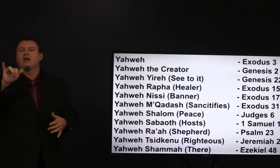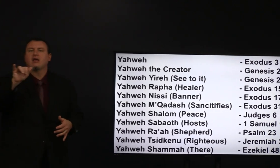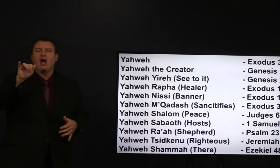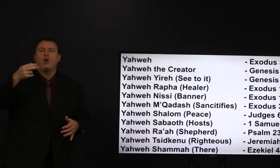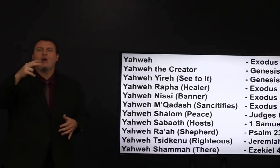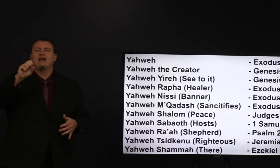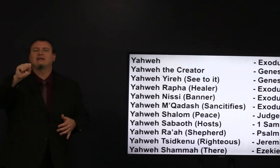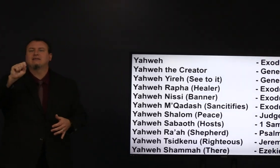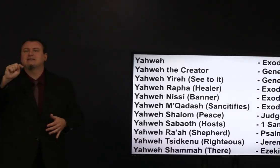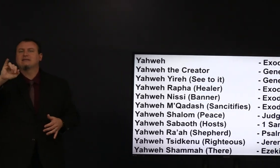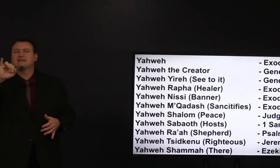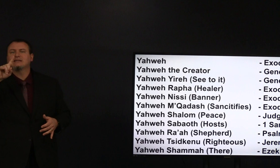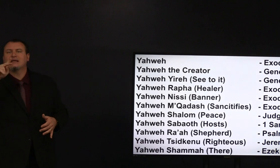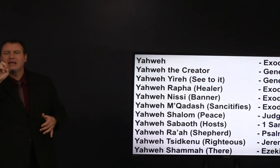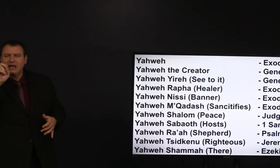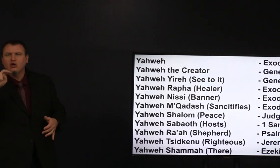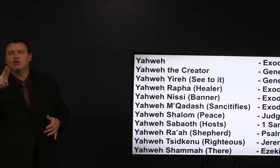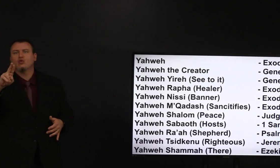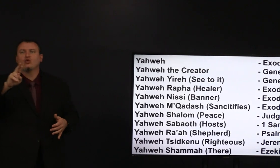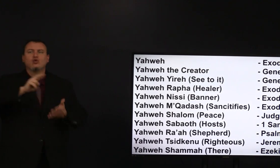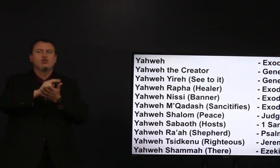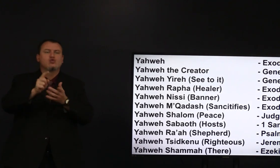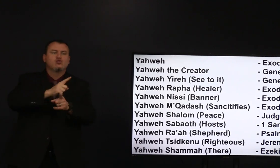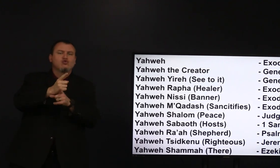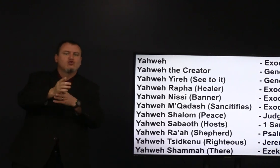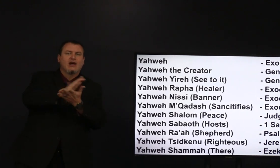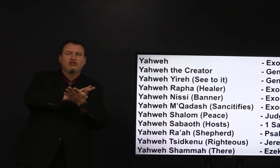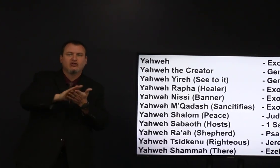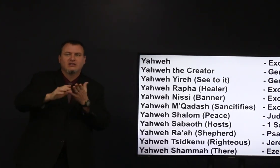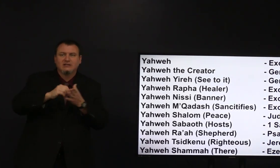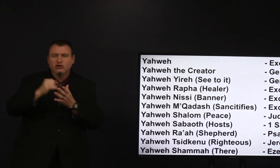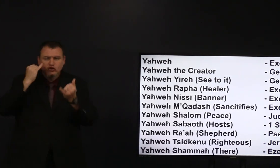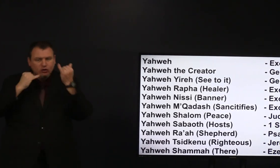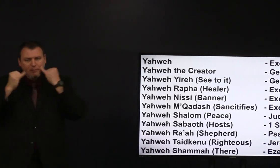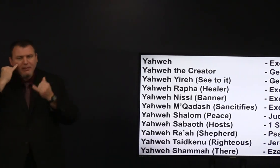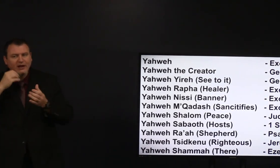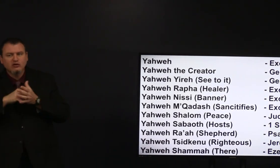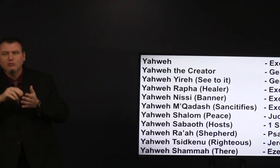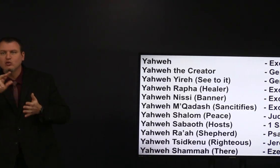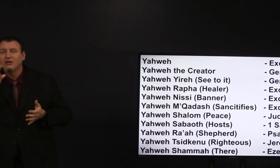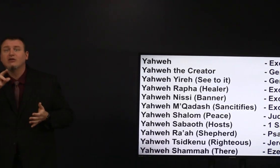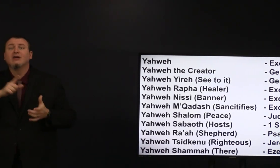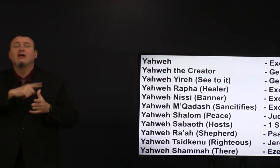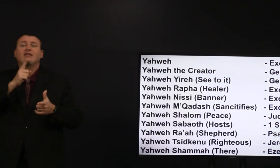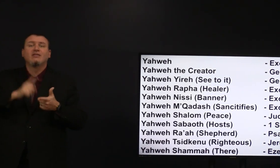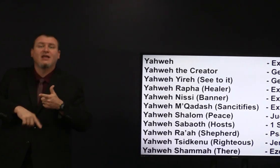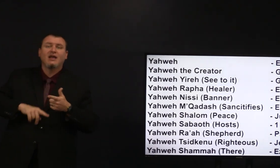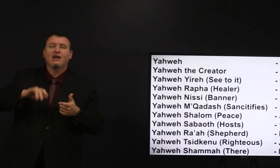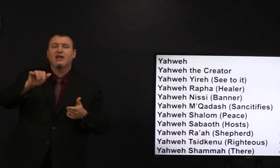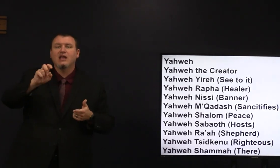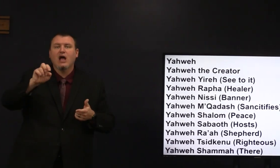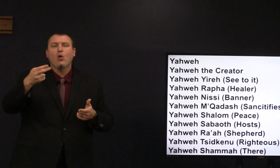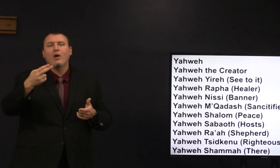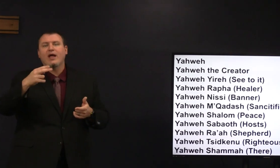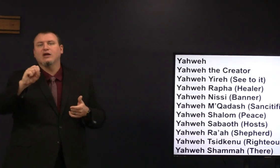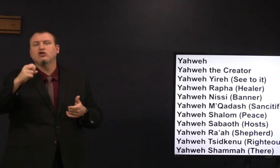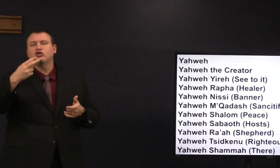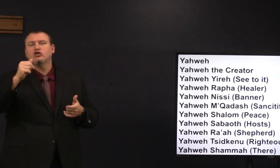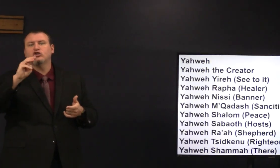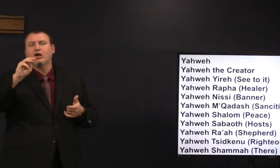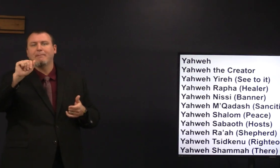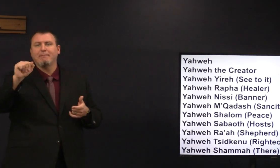the shepherd Yahweh is the keynote the righteous Yahweh Shama